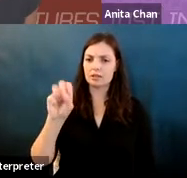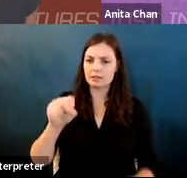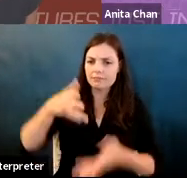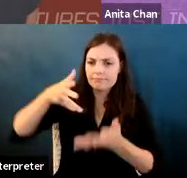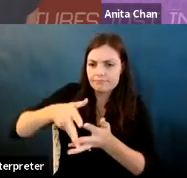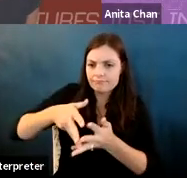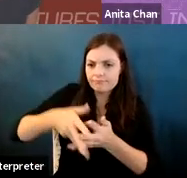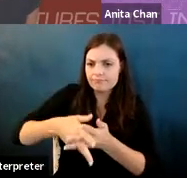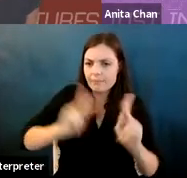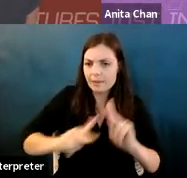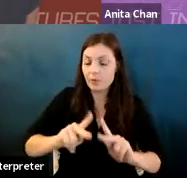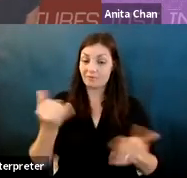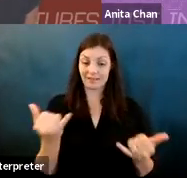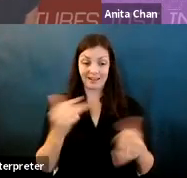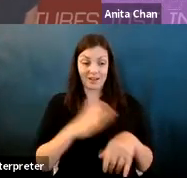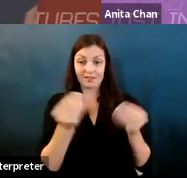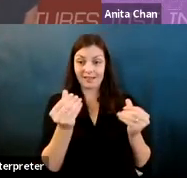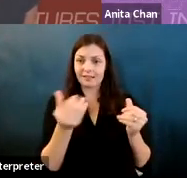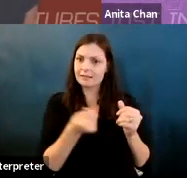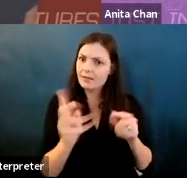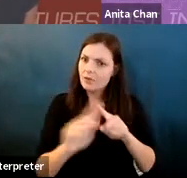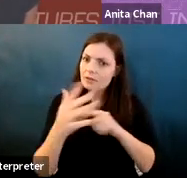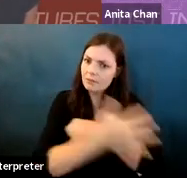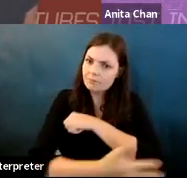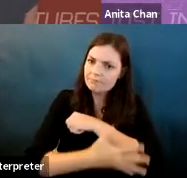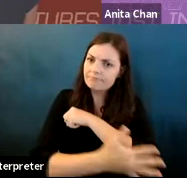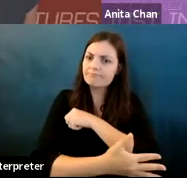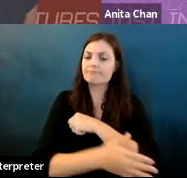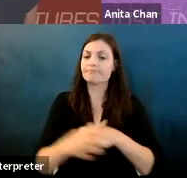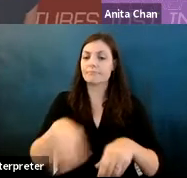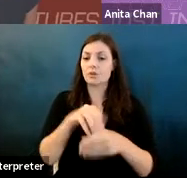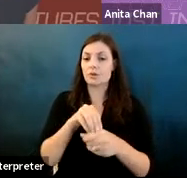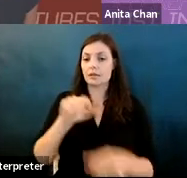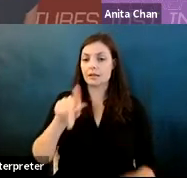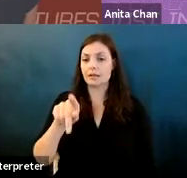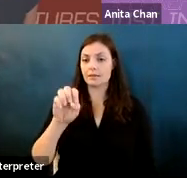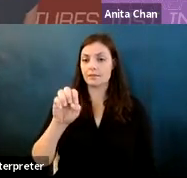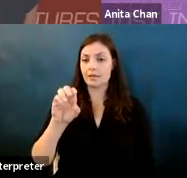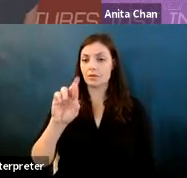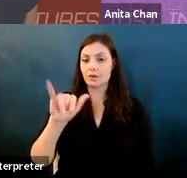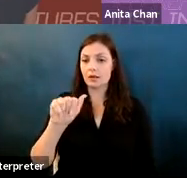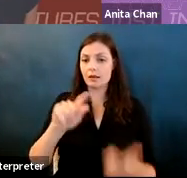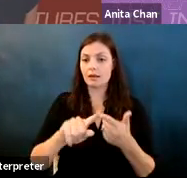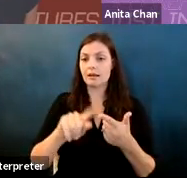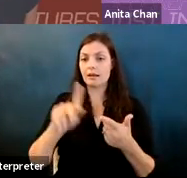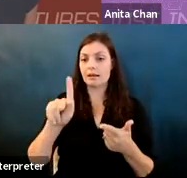Anita Chan: We are currently on the lands of several nations, including the peoria cuz cascadia piano show.